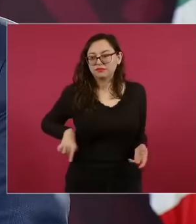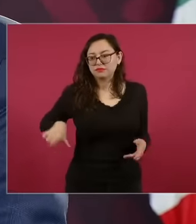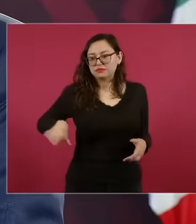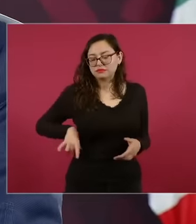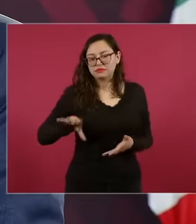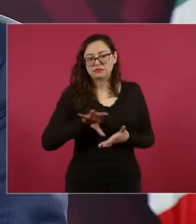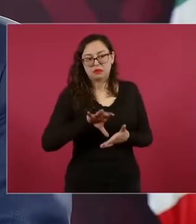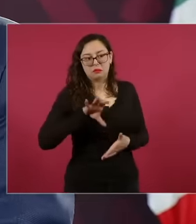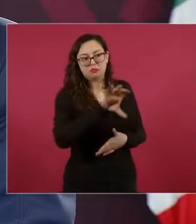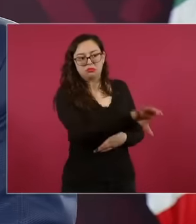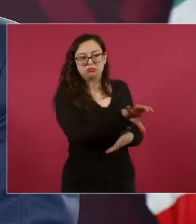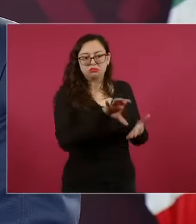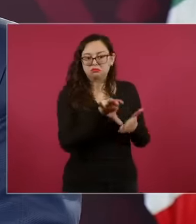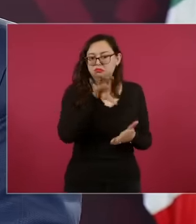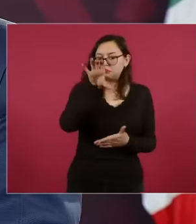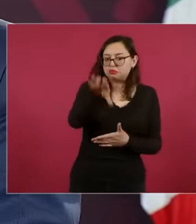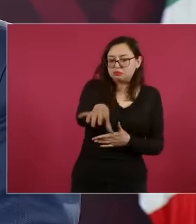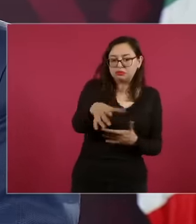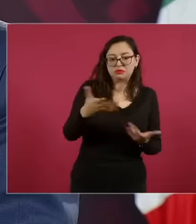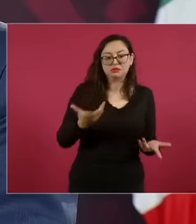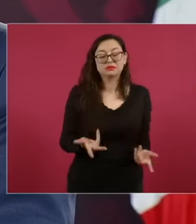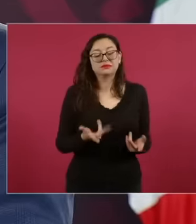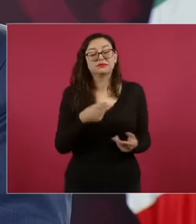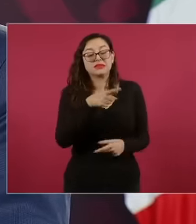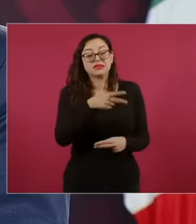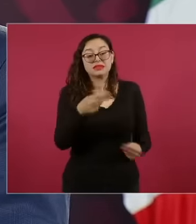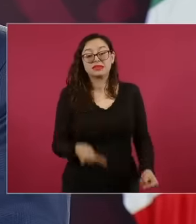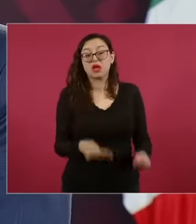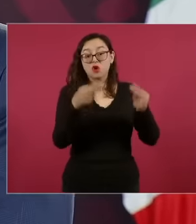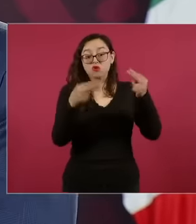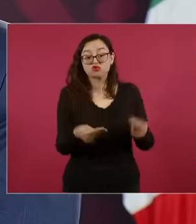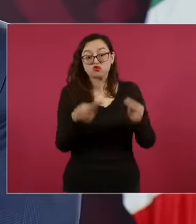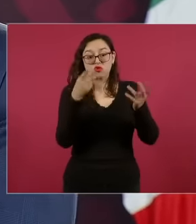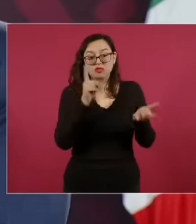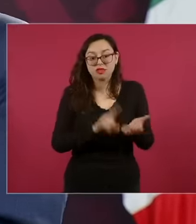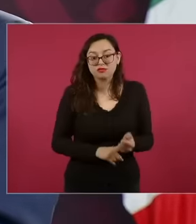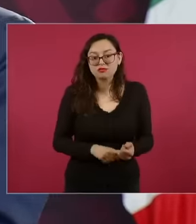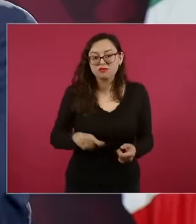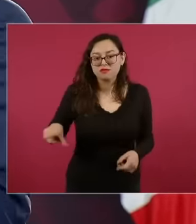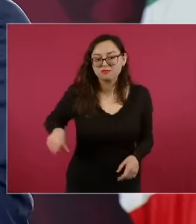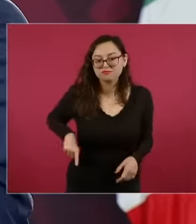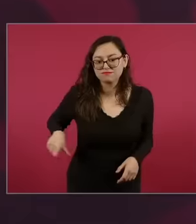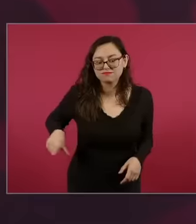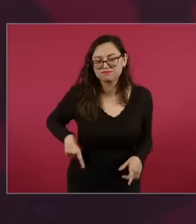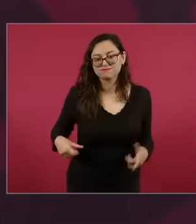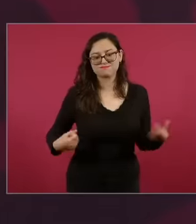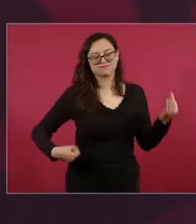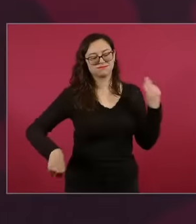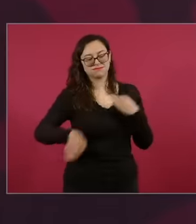That it is a